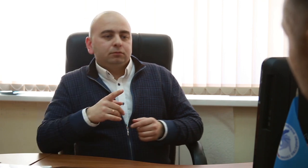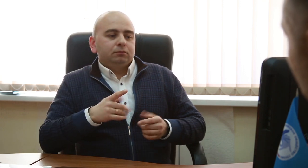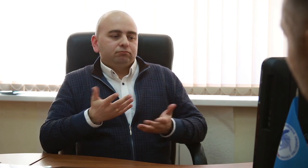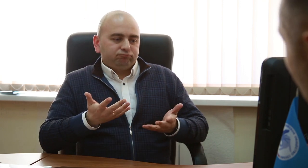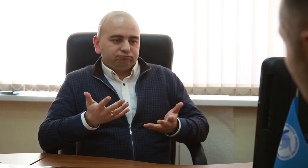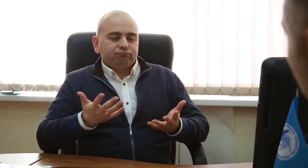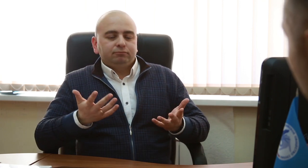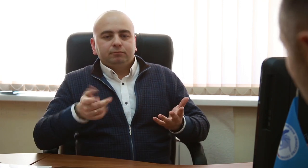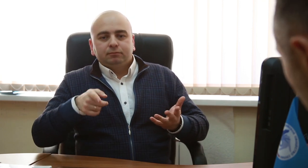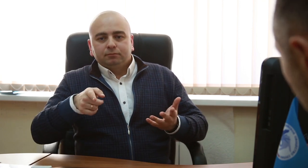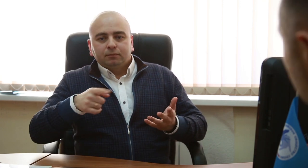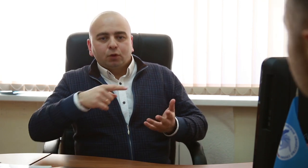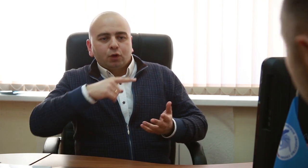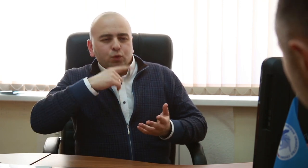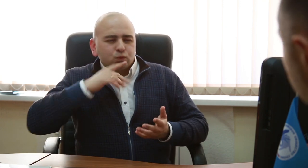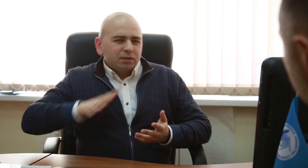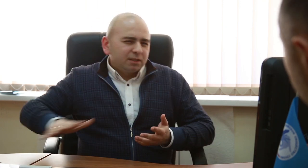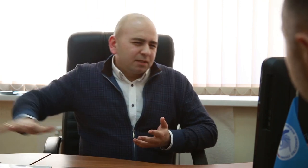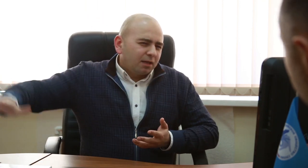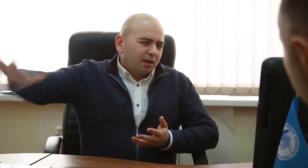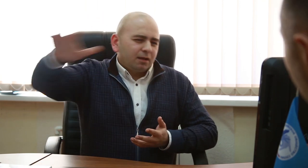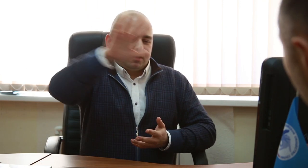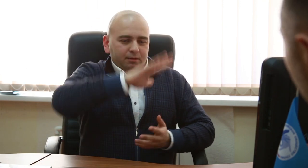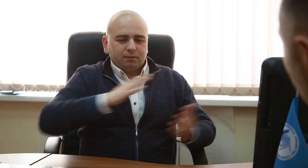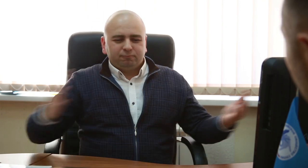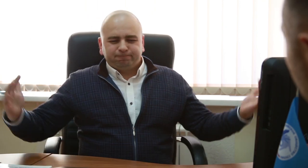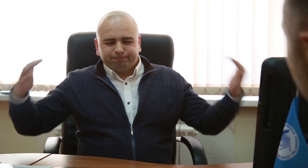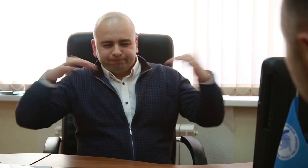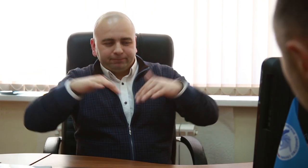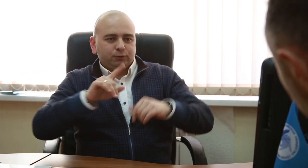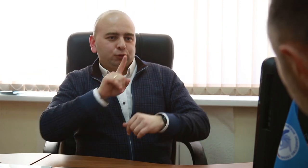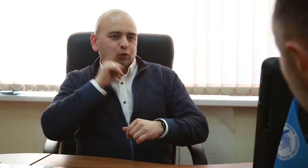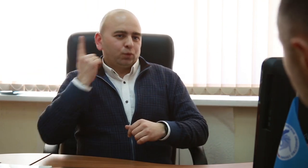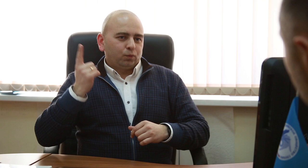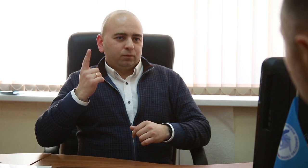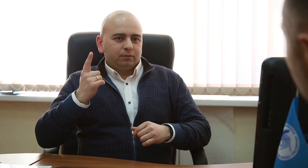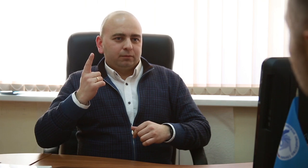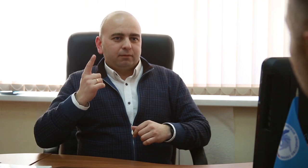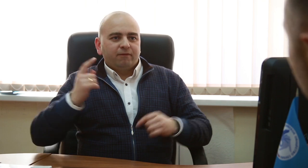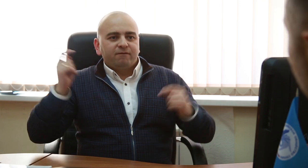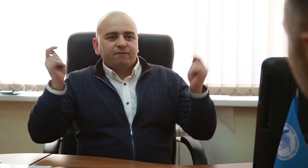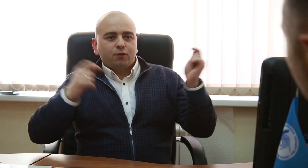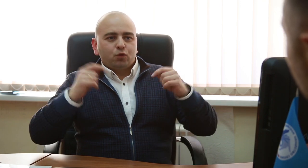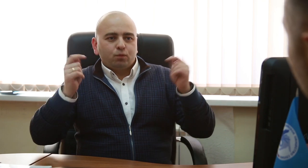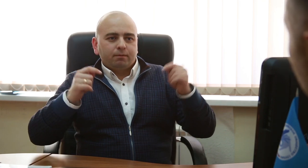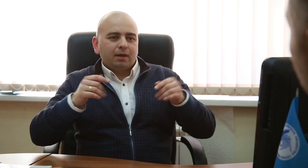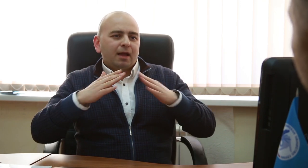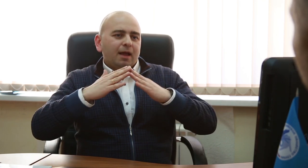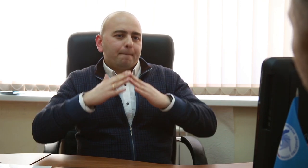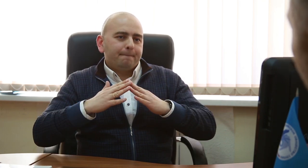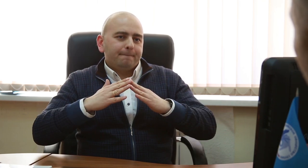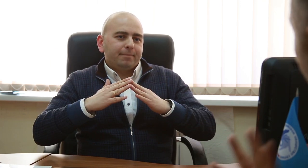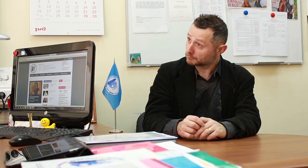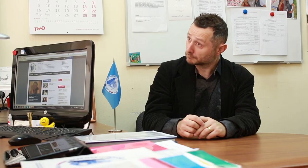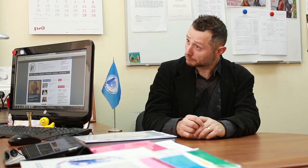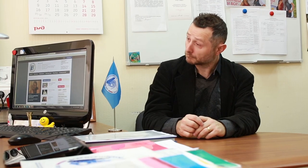Deaf and was successful in defeating that amendment. In 2012 and 2014, we had the first forum camps for Deaf Youth.